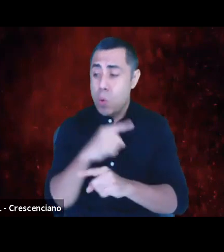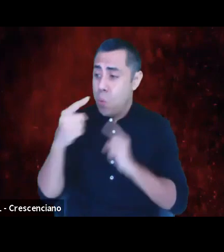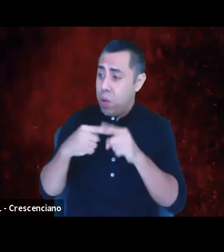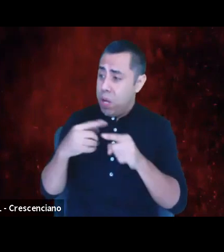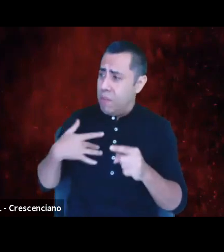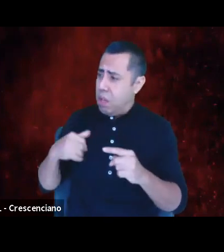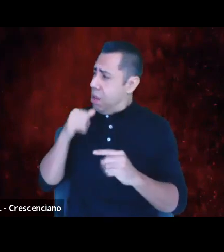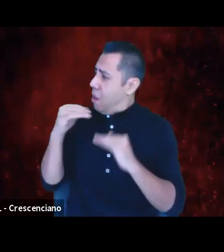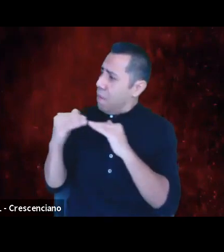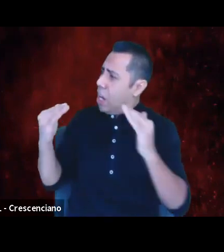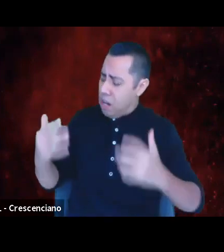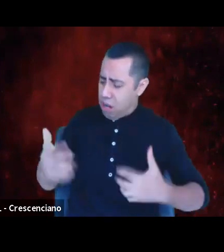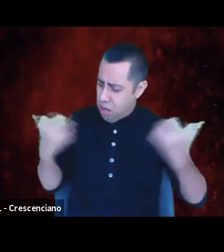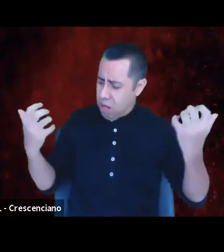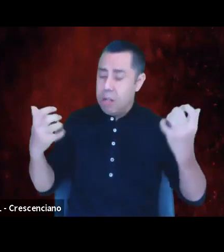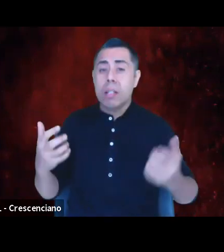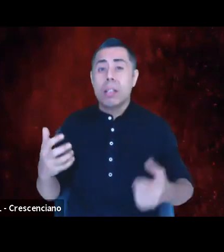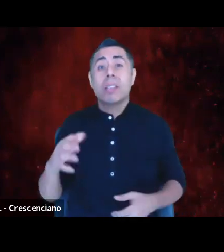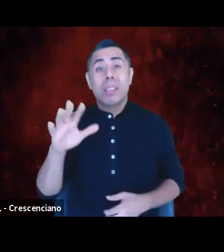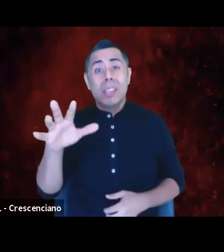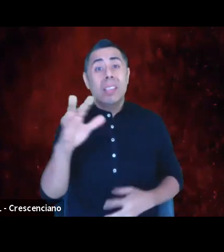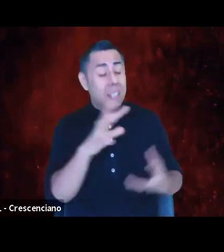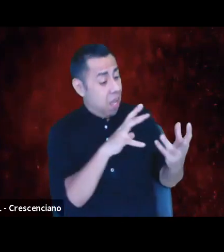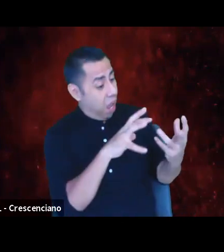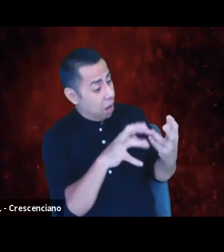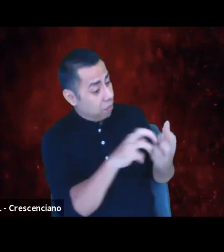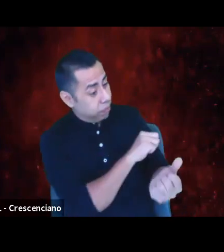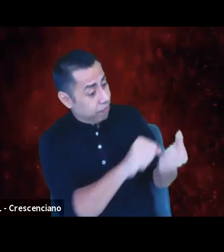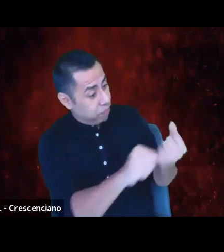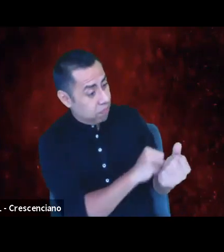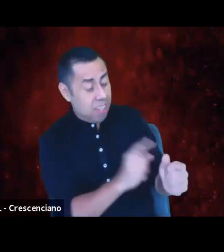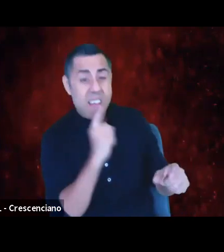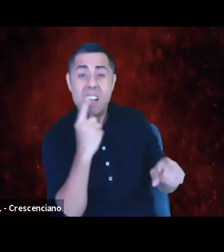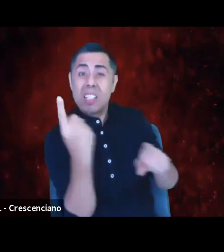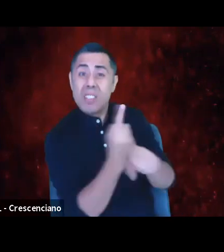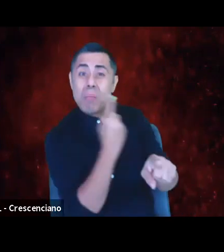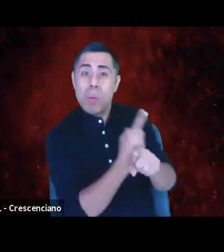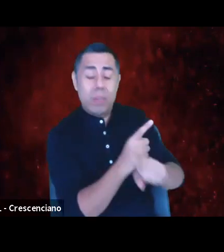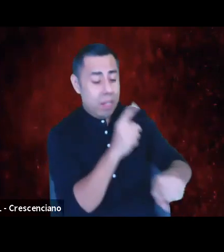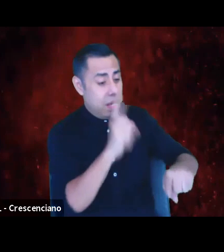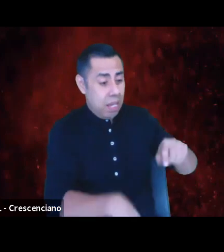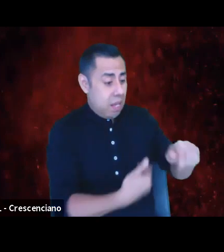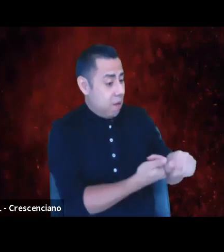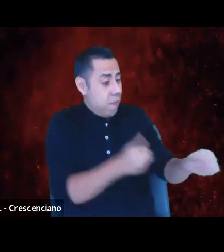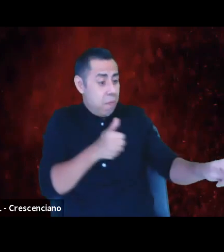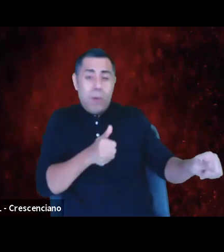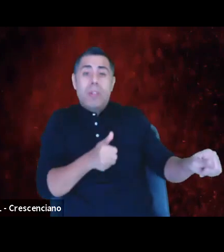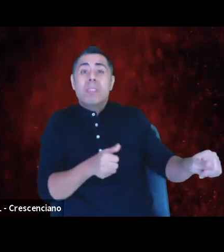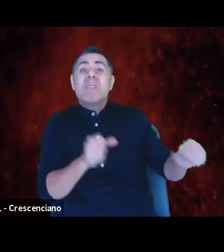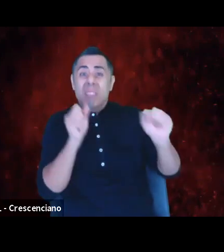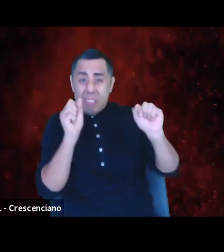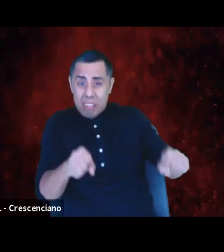Destruction is an appropriate outcome, an inevitable outcome, a reliable outcome